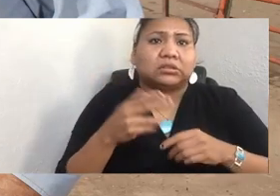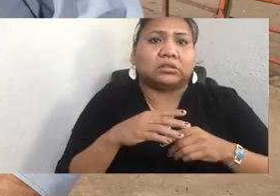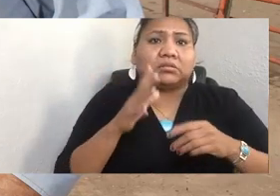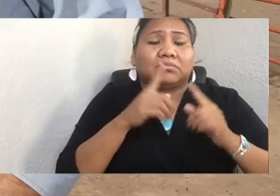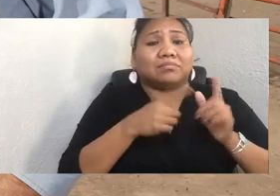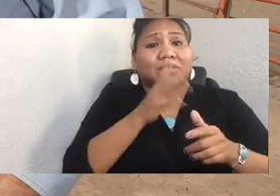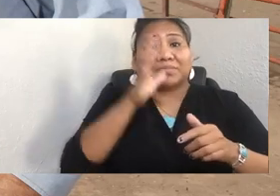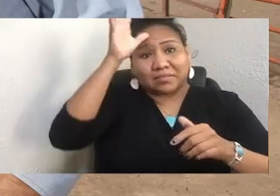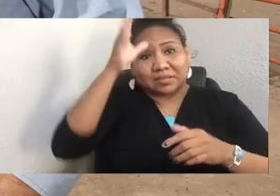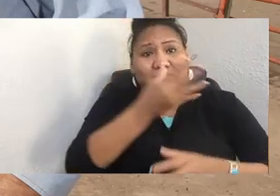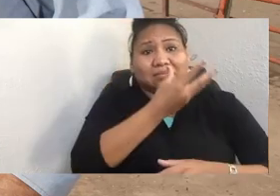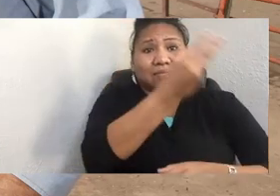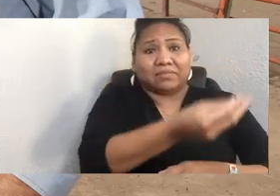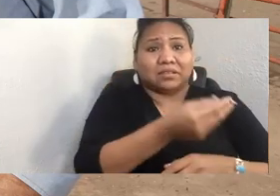I'll be back in four years.